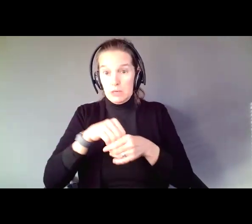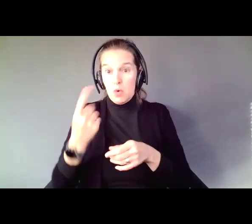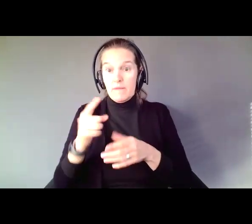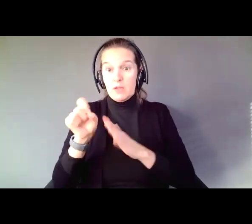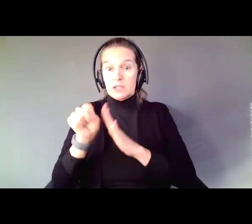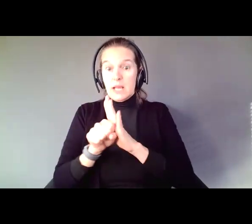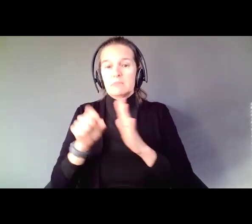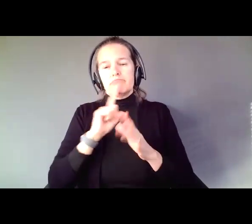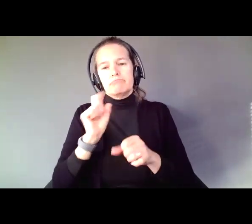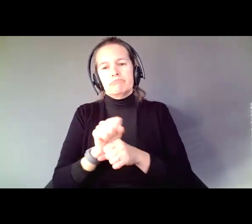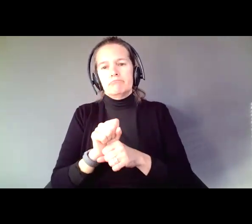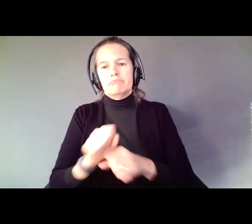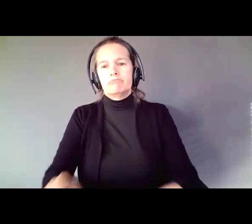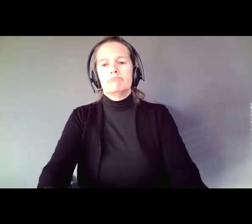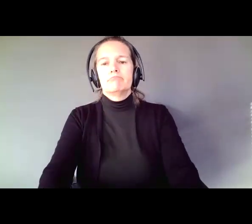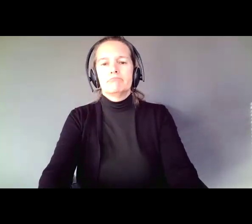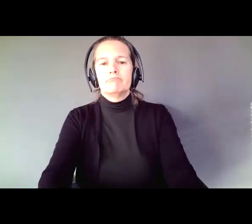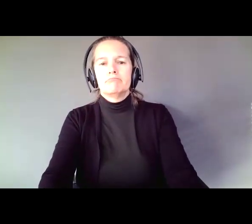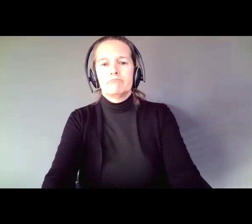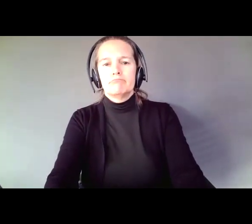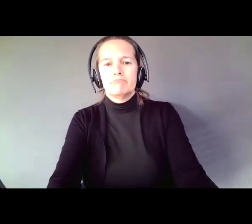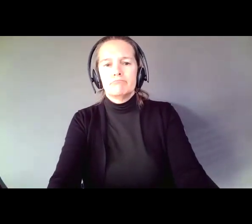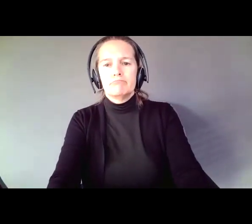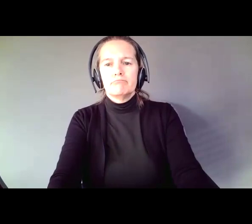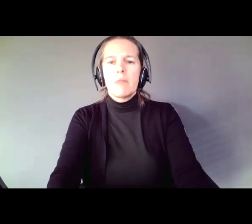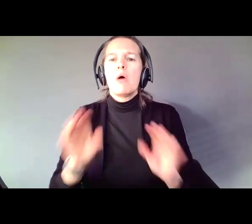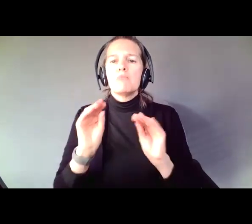do put it in writing. If you are not, I like putting things in writing anyway. A power of attorney